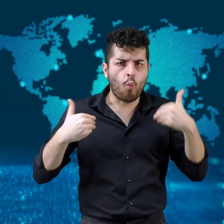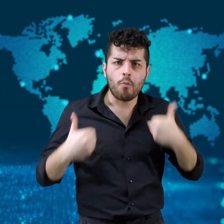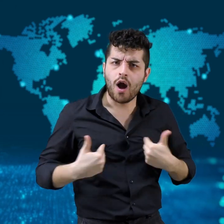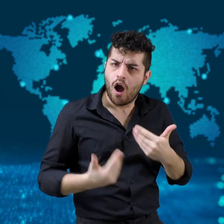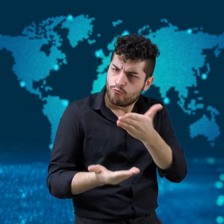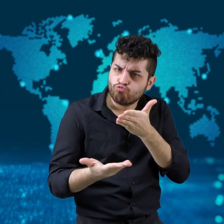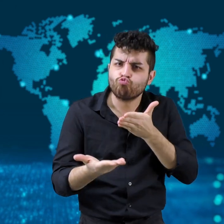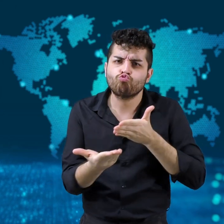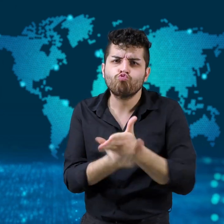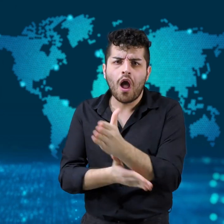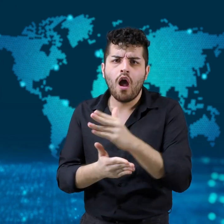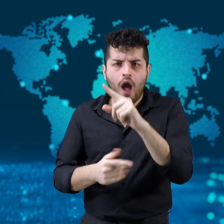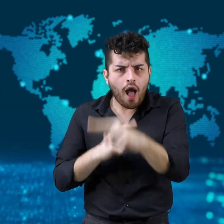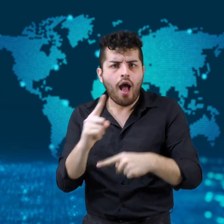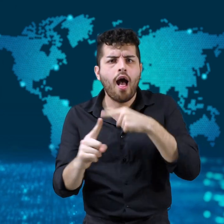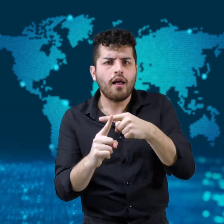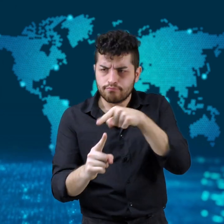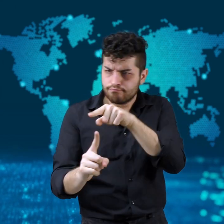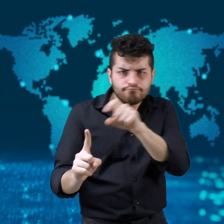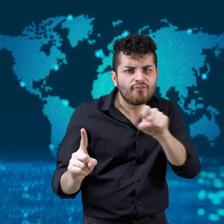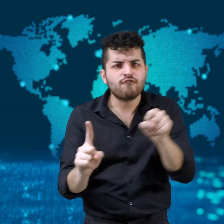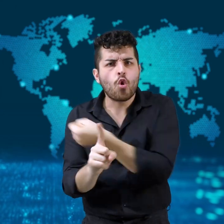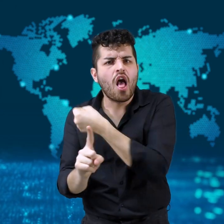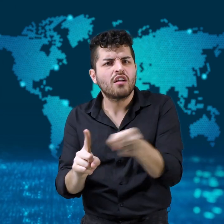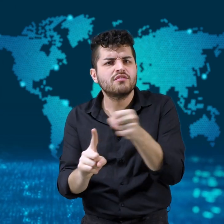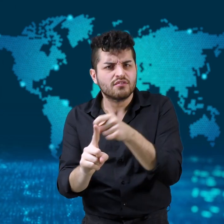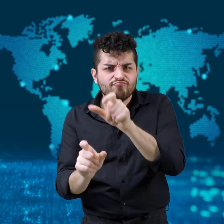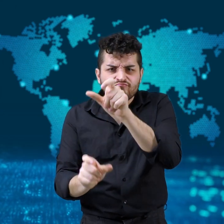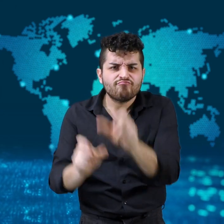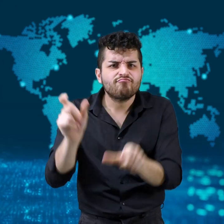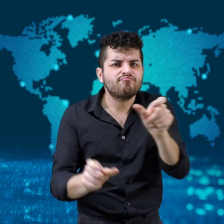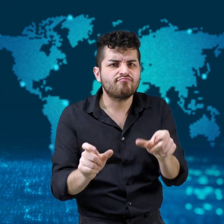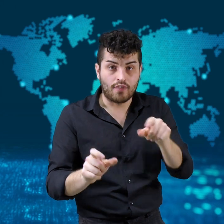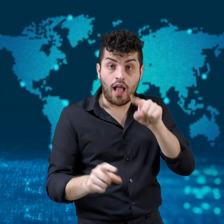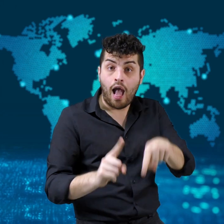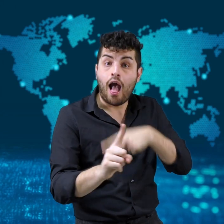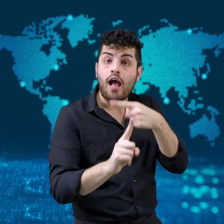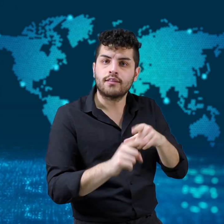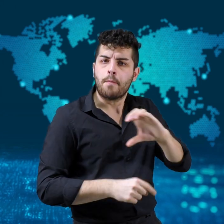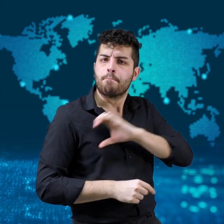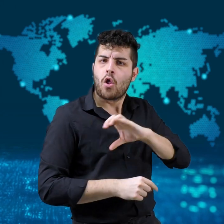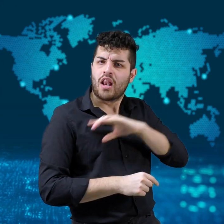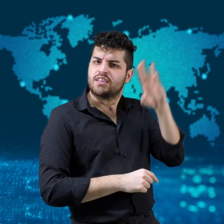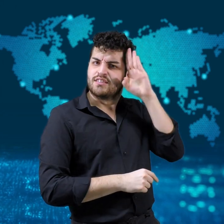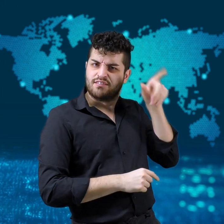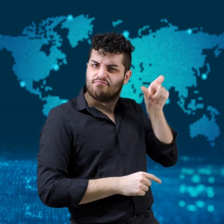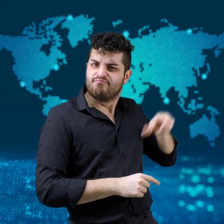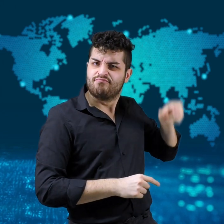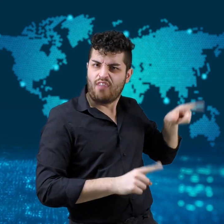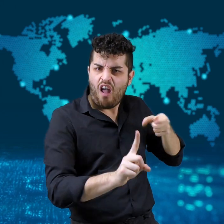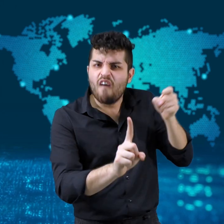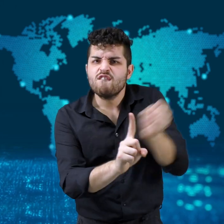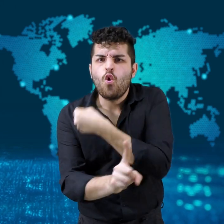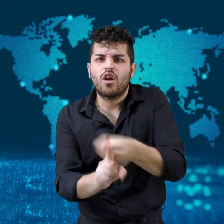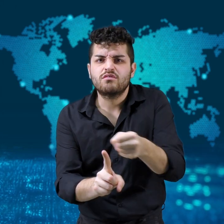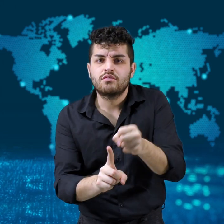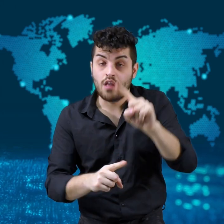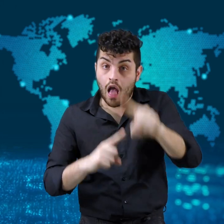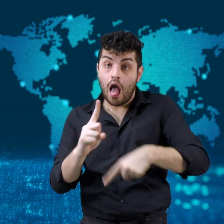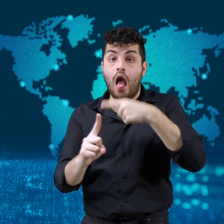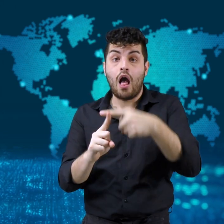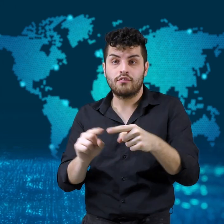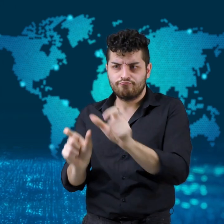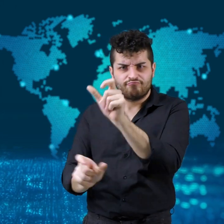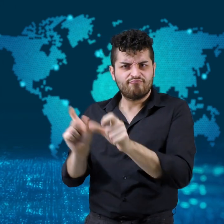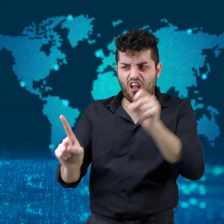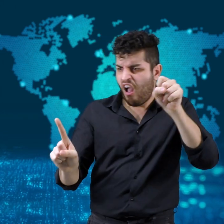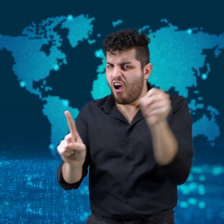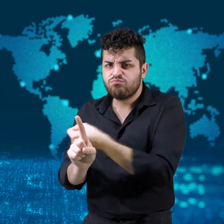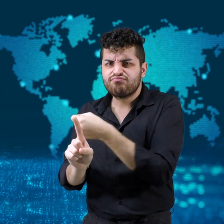nations to address human rights violations, police brutality,